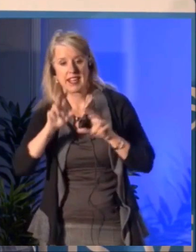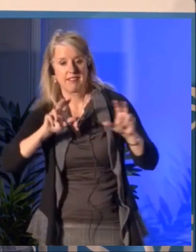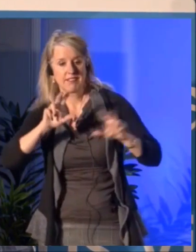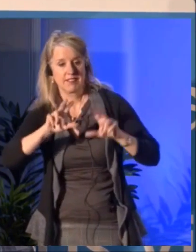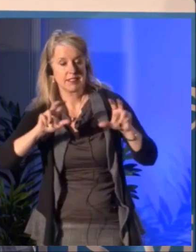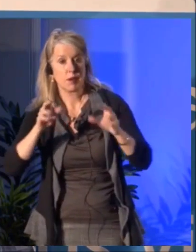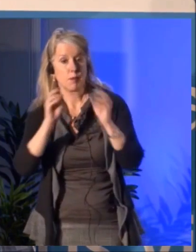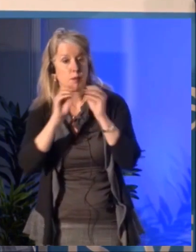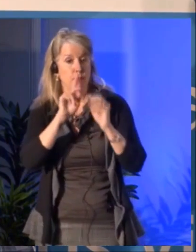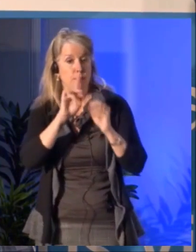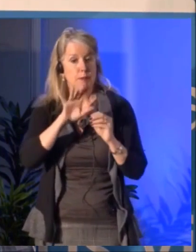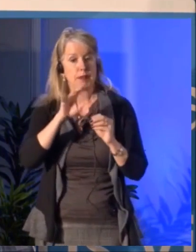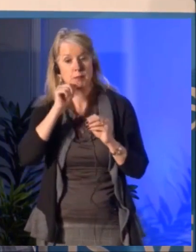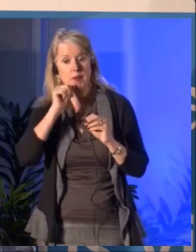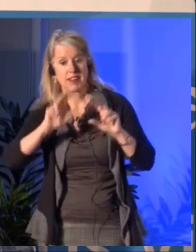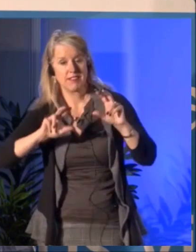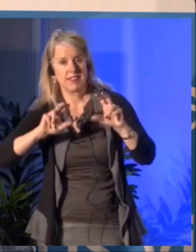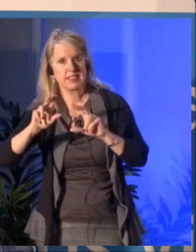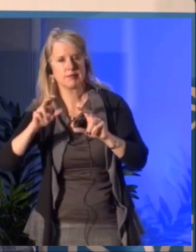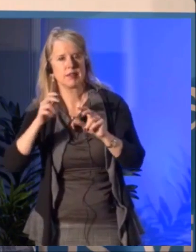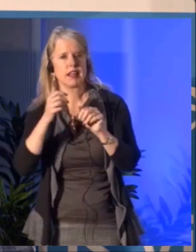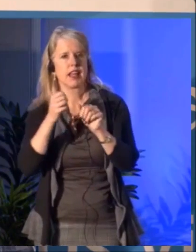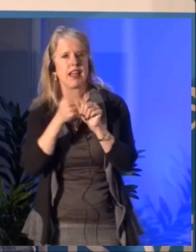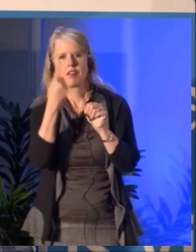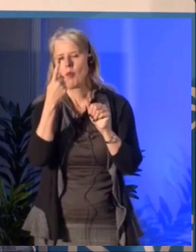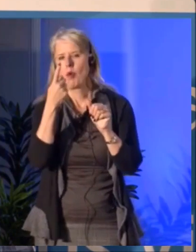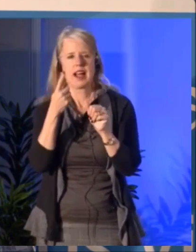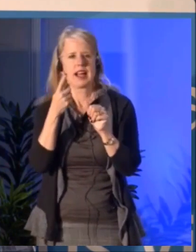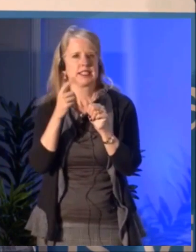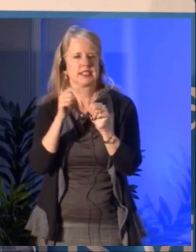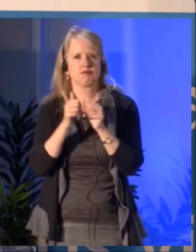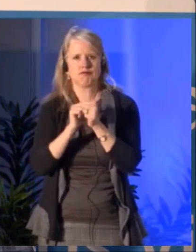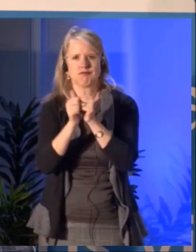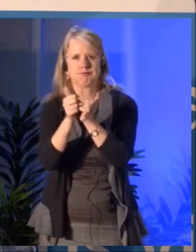funder and our action is also very much influenced